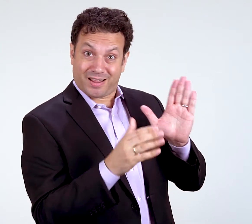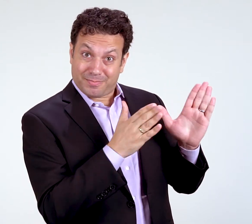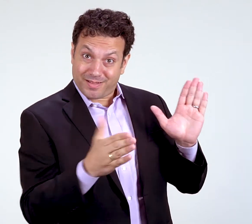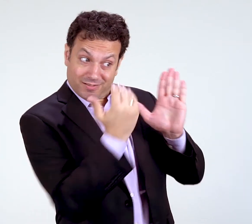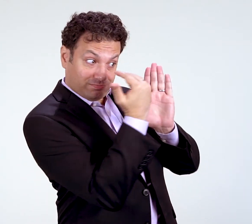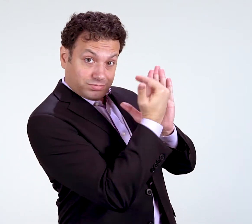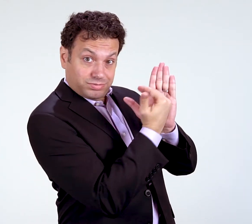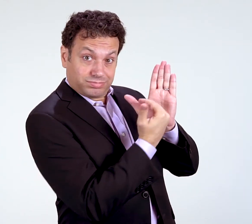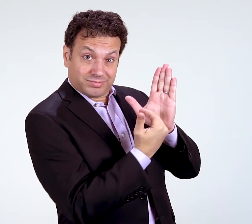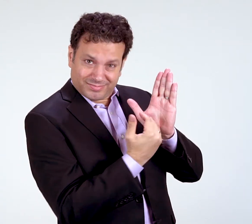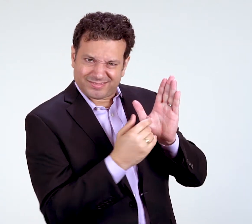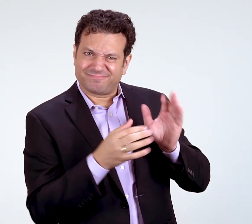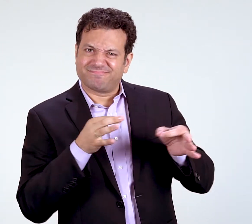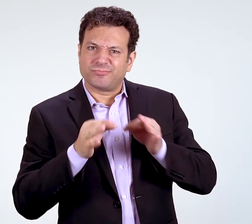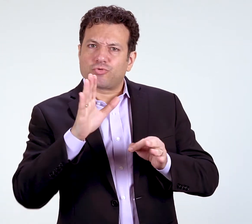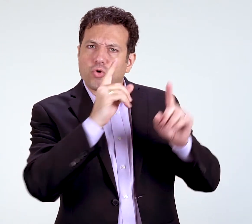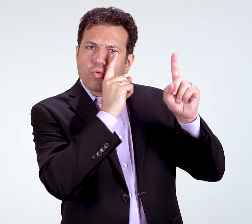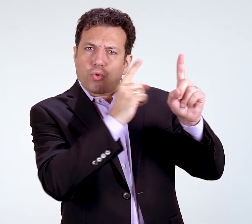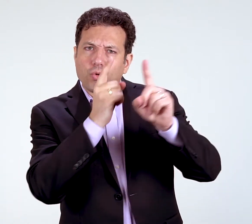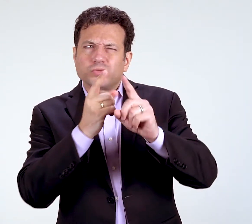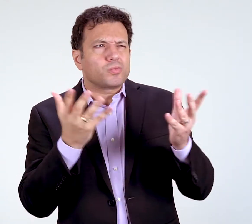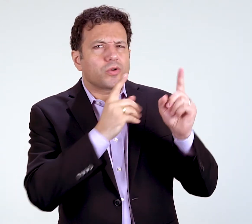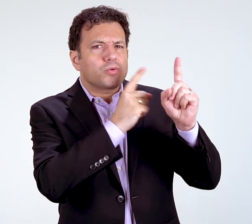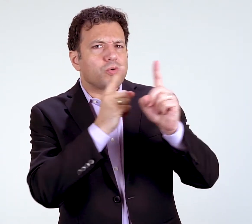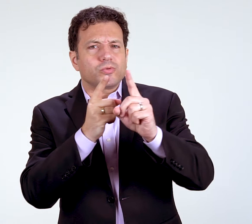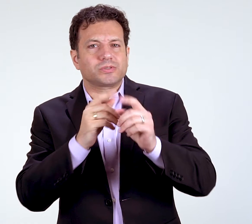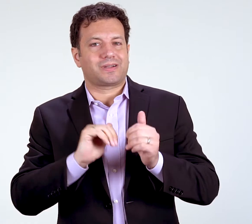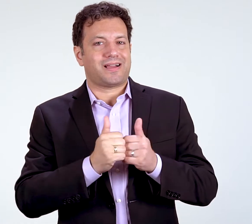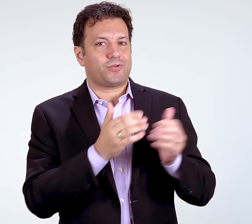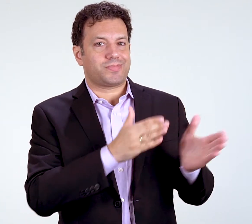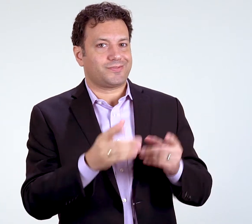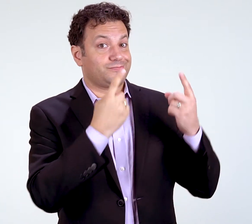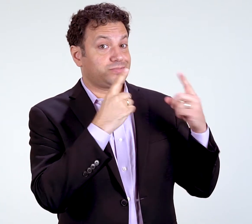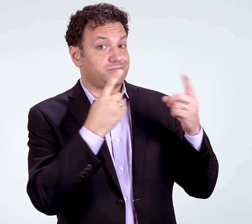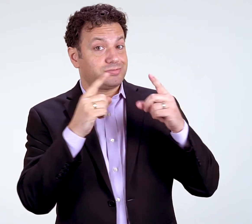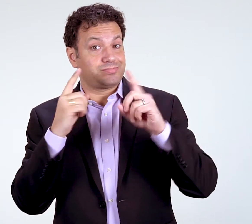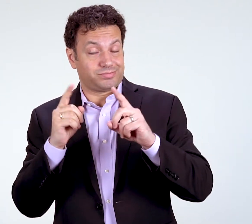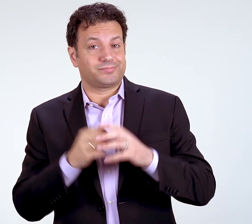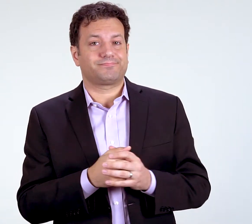It also outlines your goals and describes how you will achieve each of these goals.